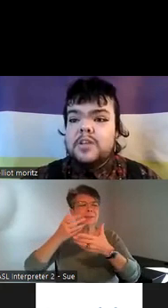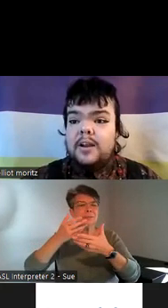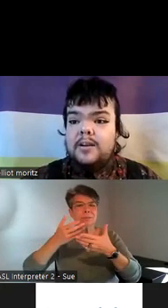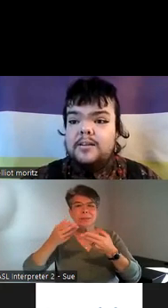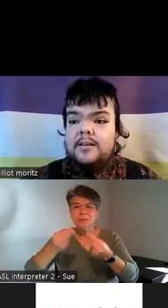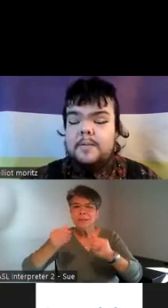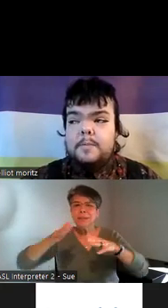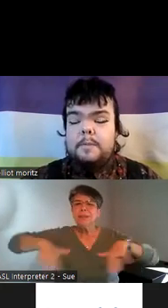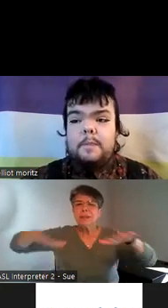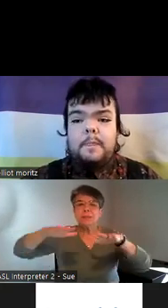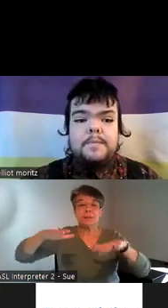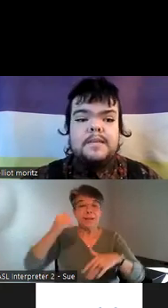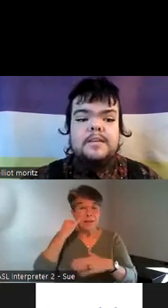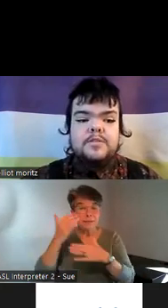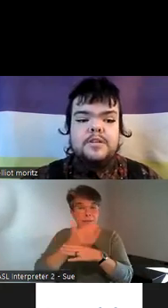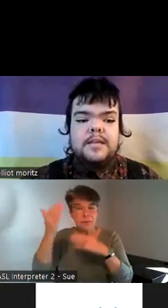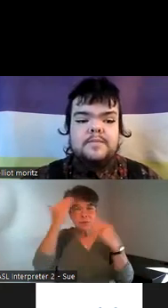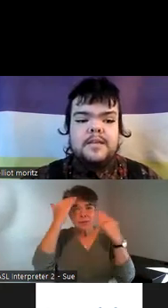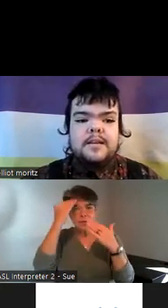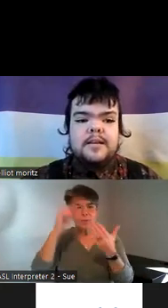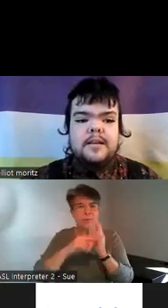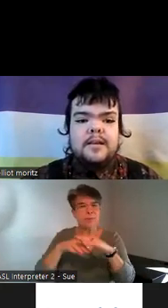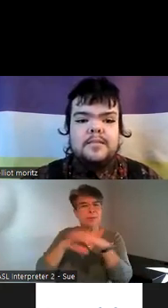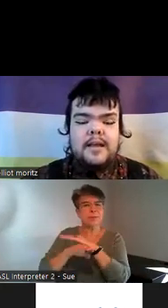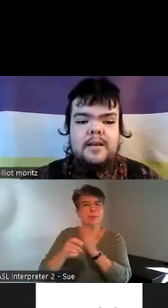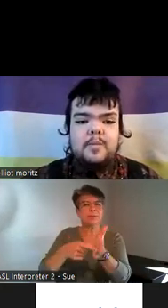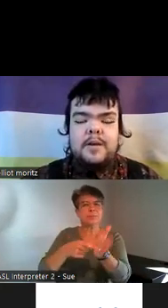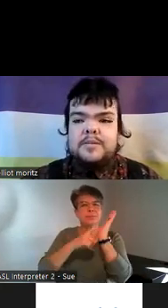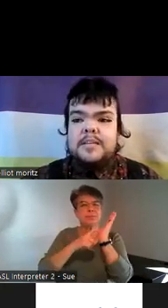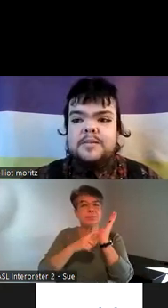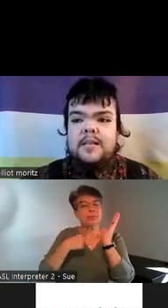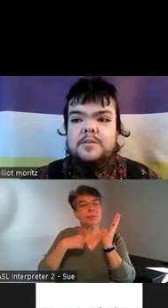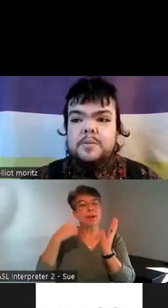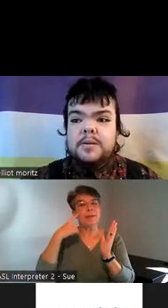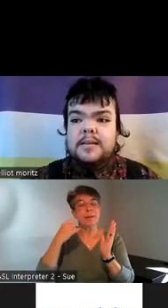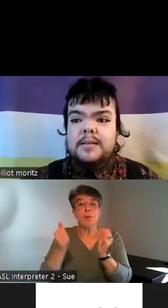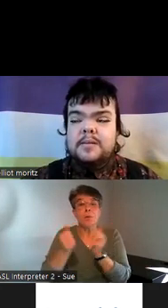shared because I truly believe that that without disabled knowledge we're really